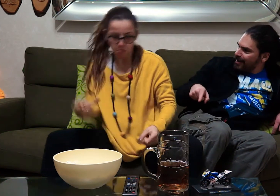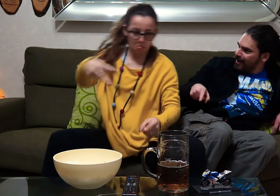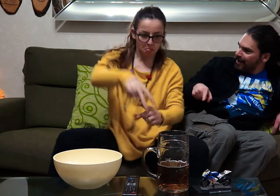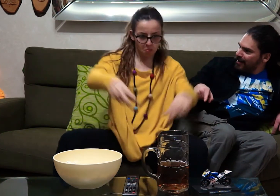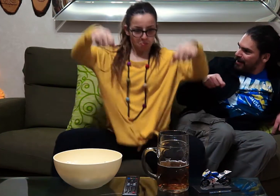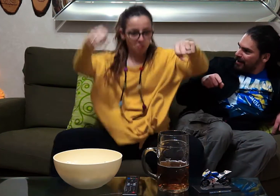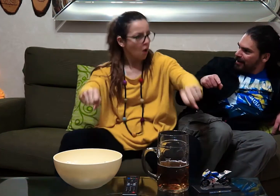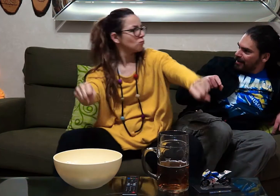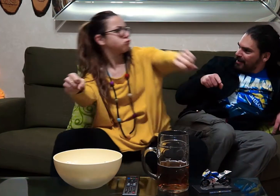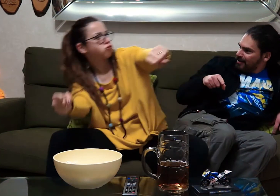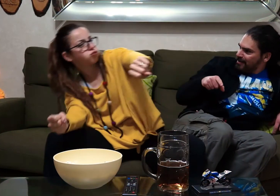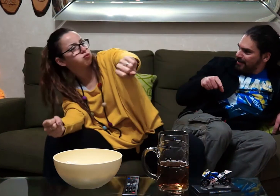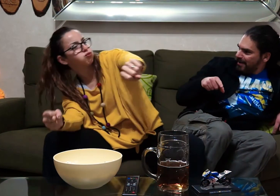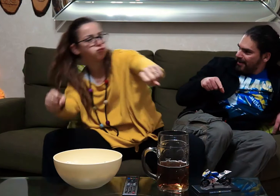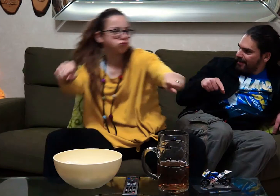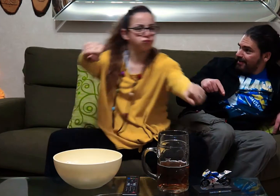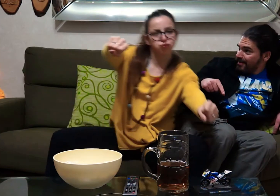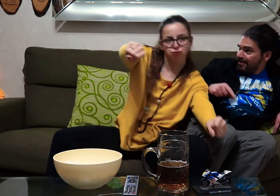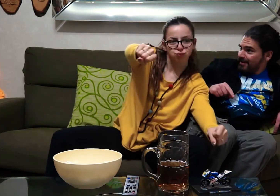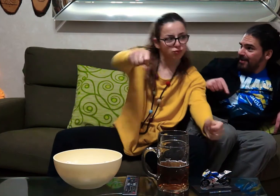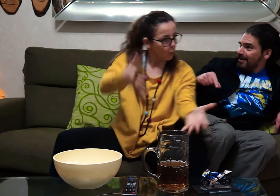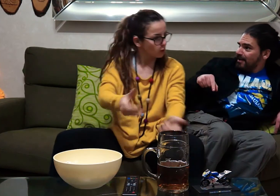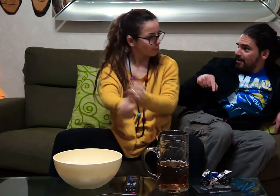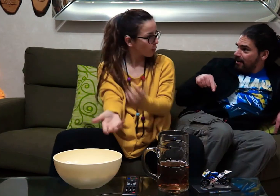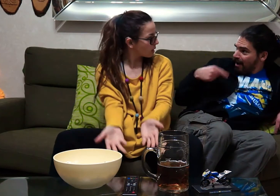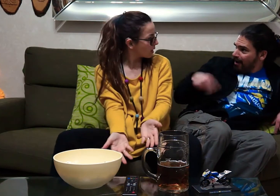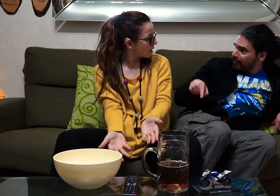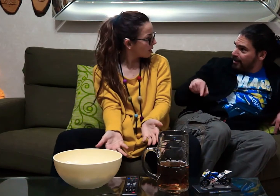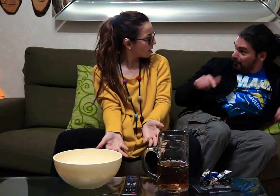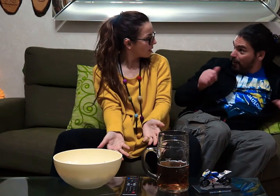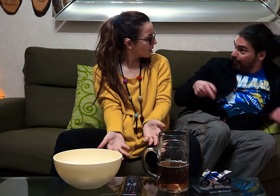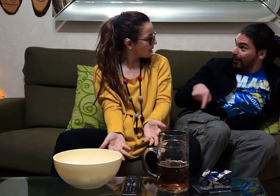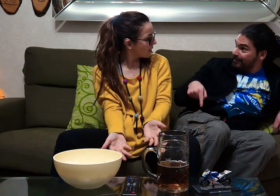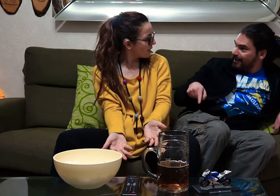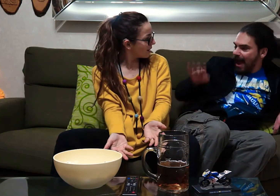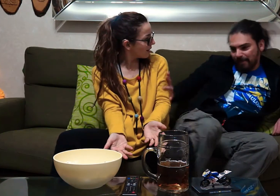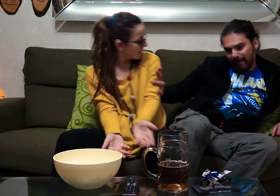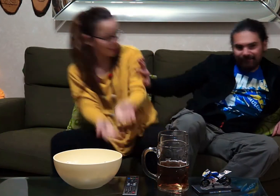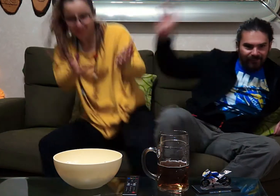I get on the saddle and run. Sport! this is sport?! ... but it goes! ....